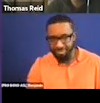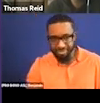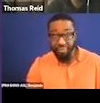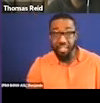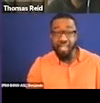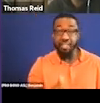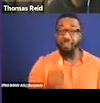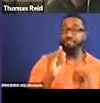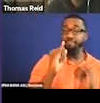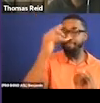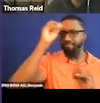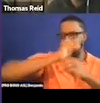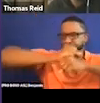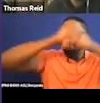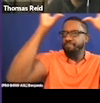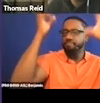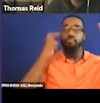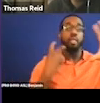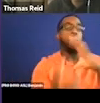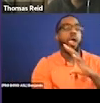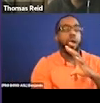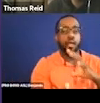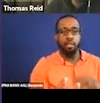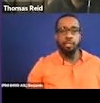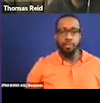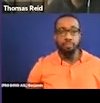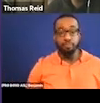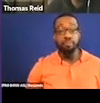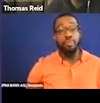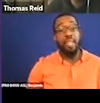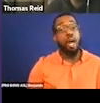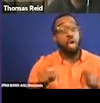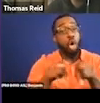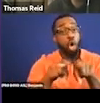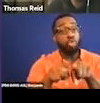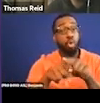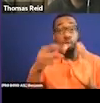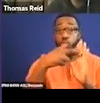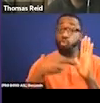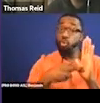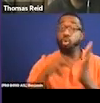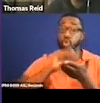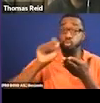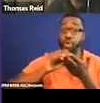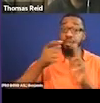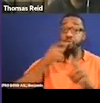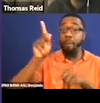Unfortunately the rules were written by those with the option of being color blind. That is the benefit of thinking that race only matters